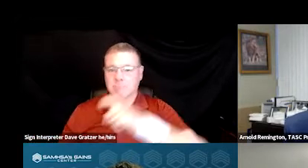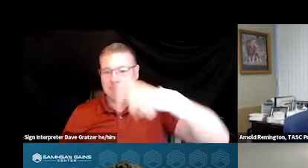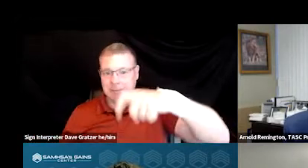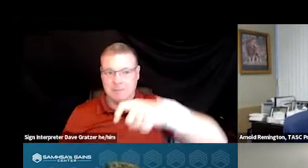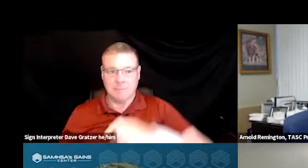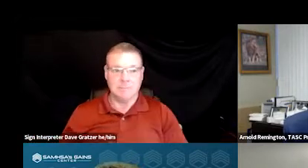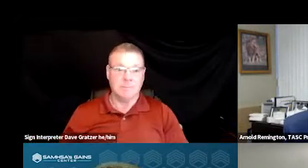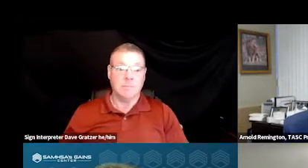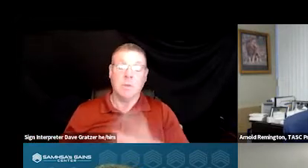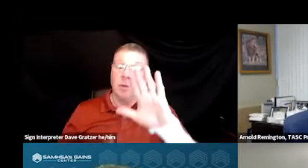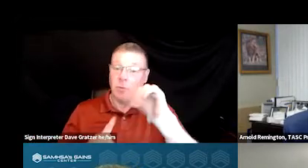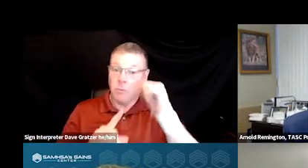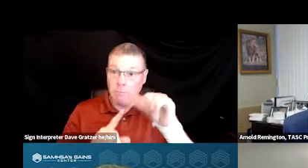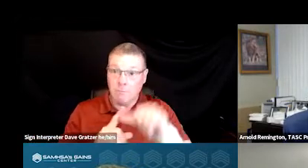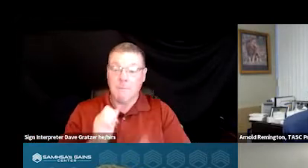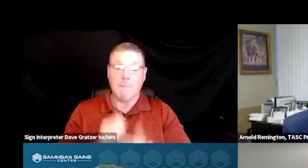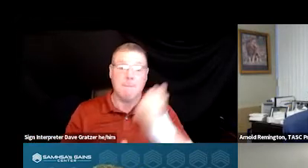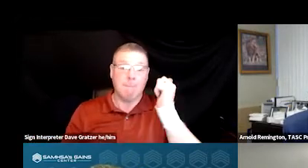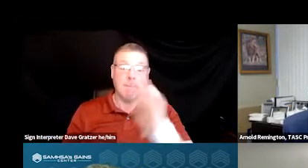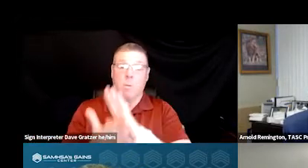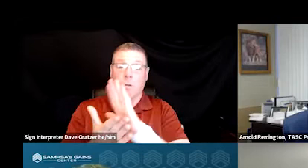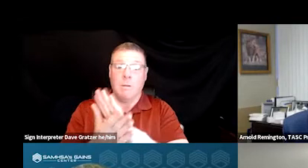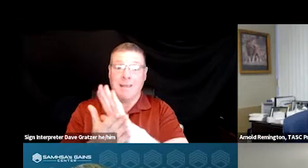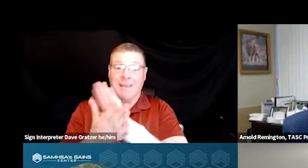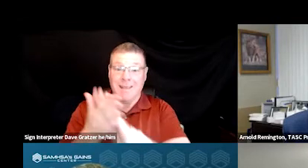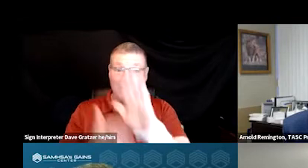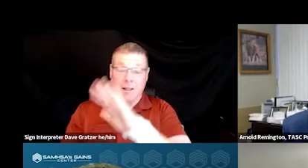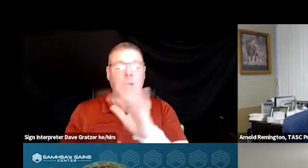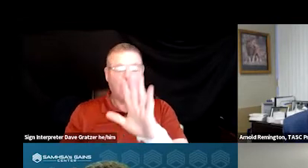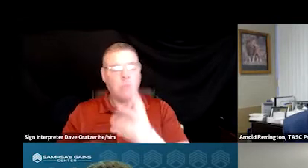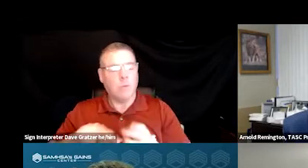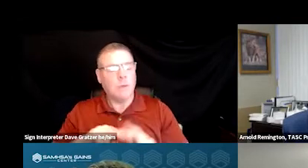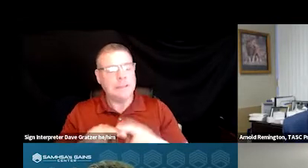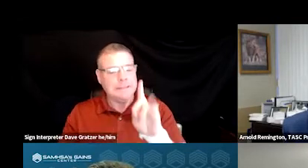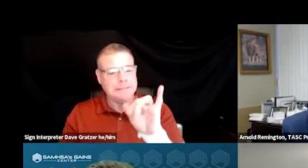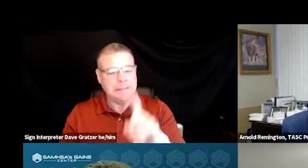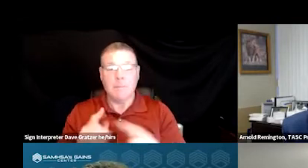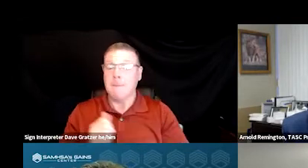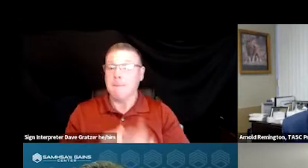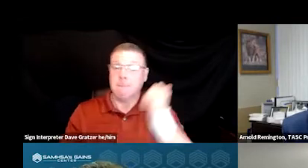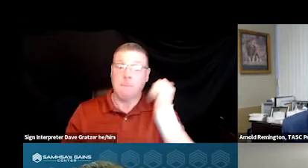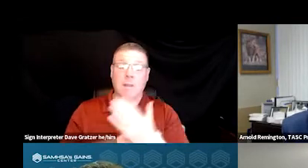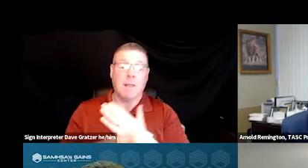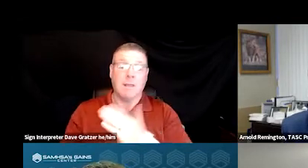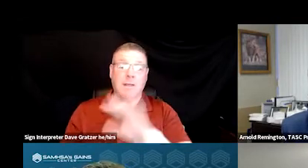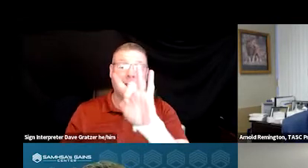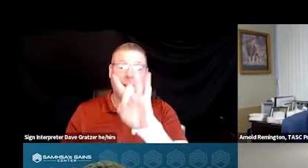Remember most academies, and although this has increased over the years, most academies average around eight to 12 hours